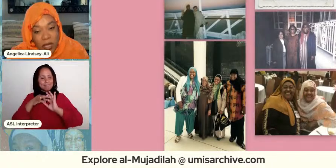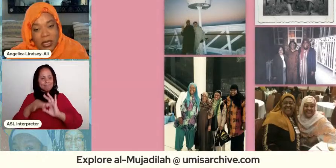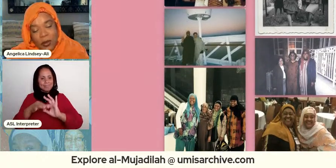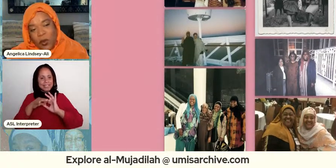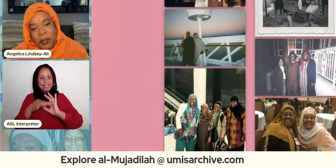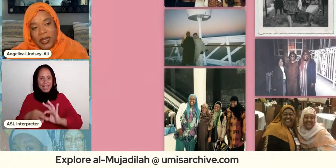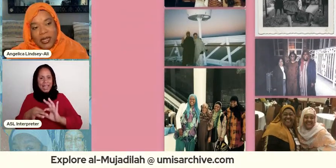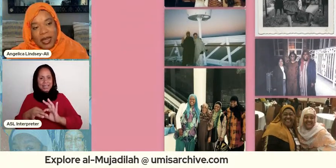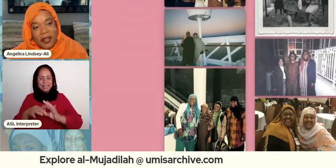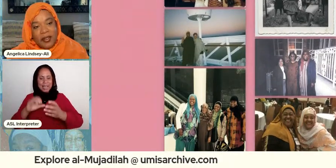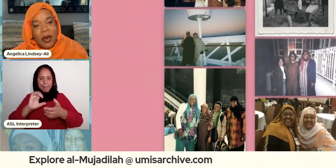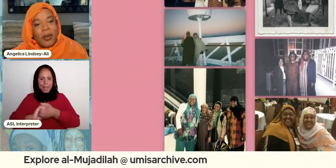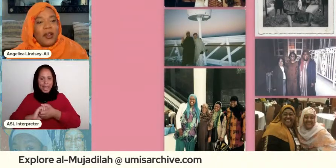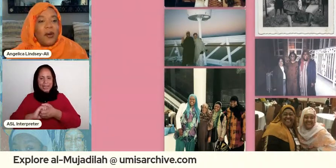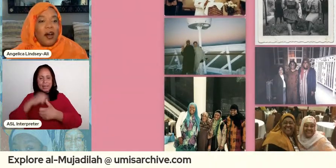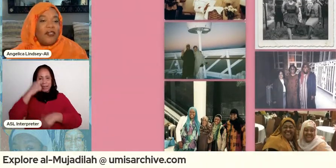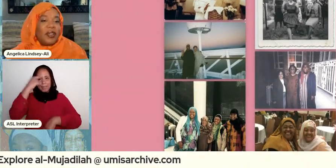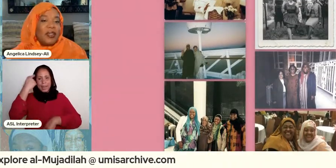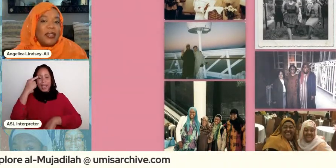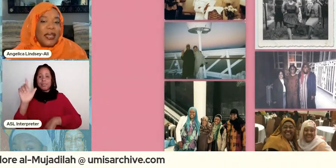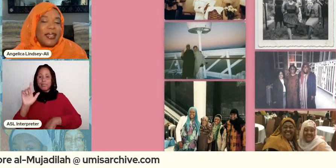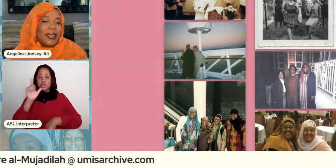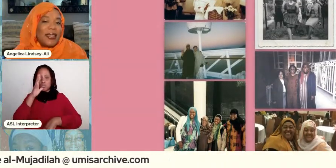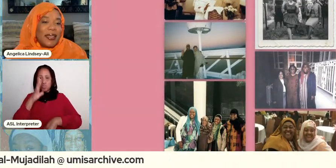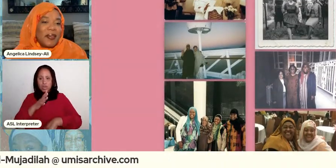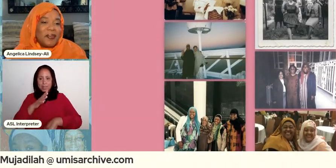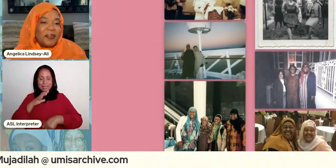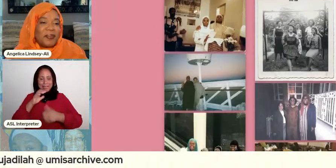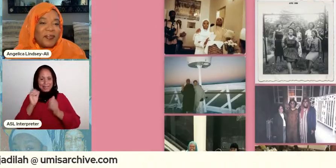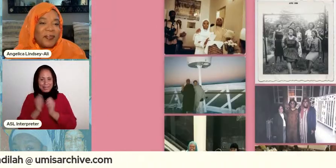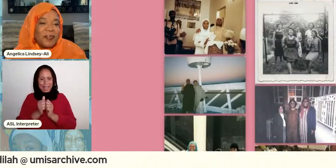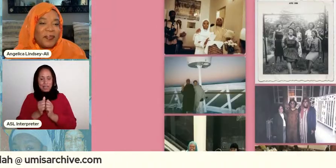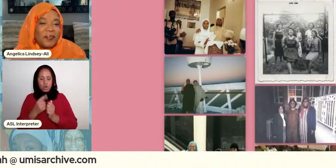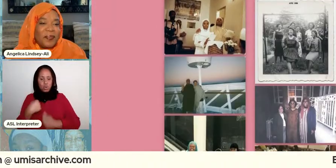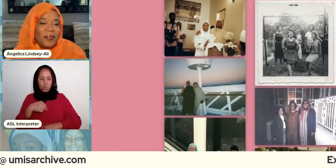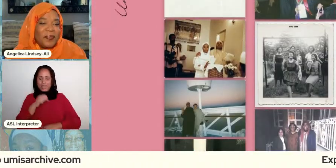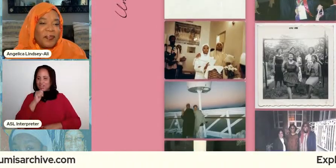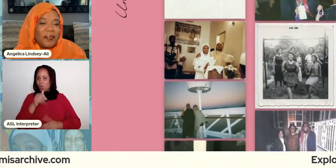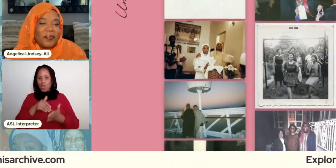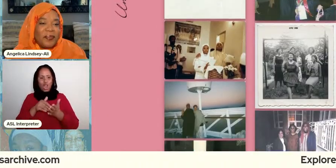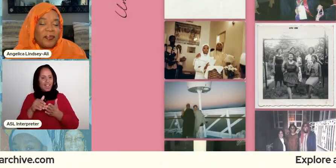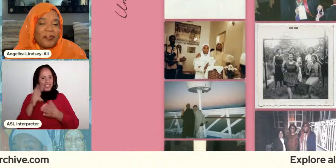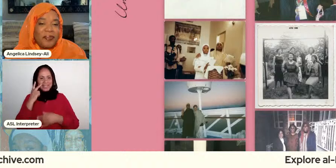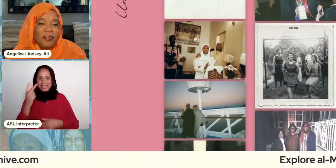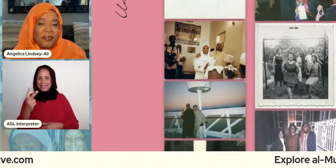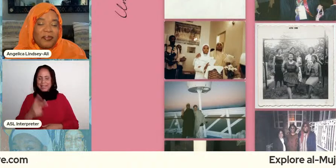muslim women together that we don't often get to see yeah like if you we're looking at this so like